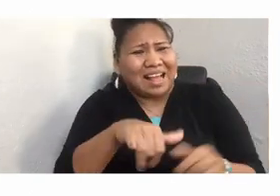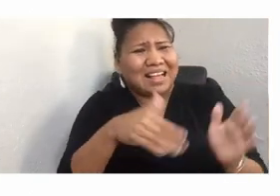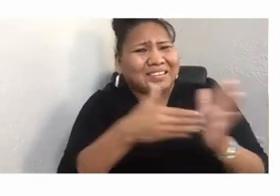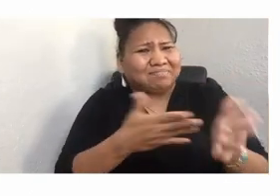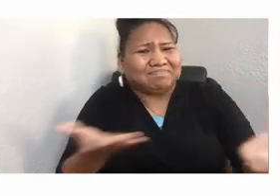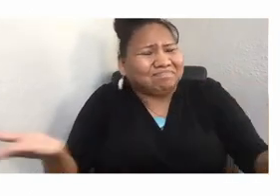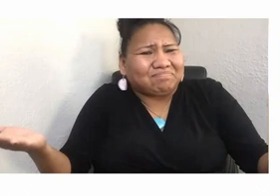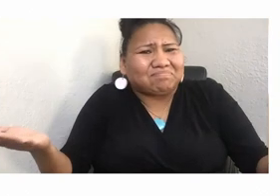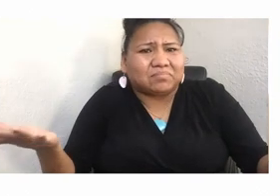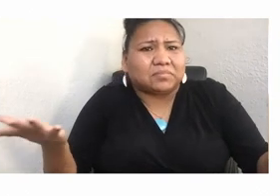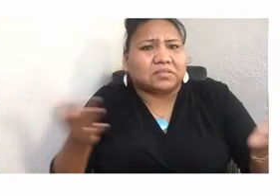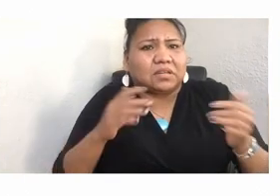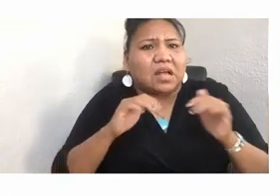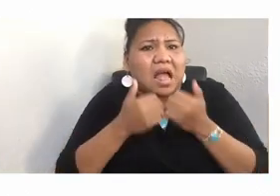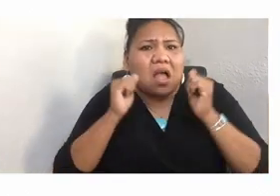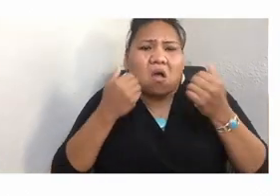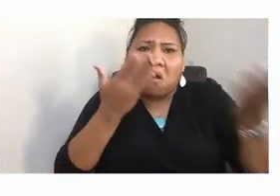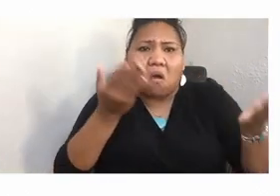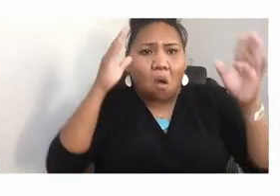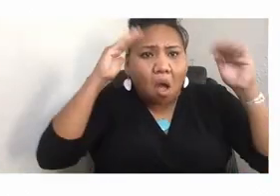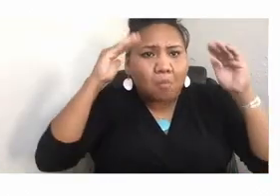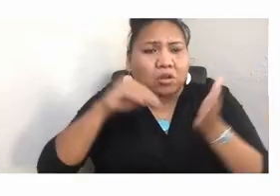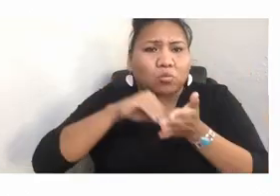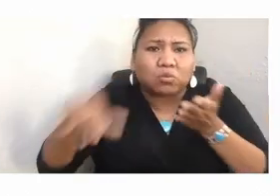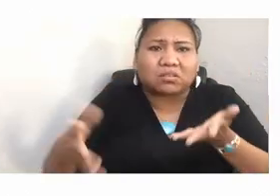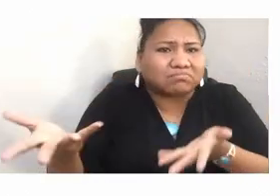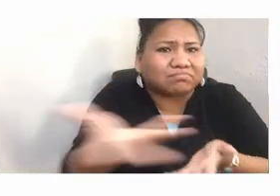For me, I did it the only way I knew how.